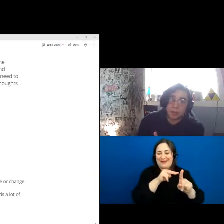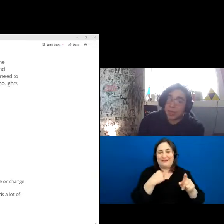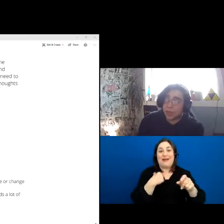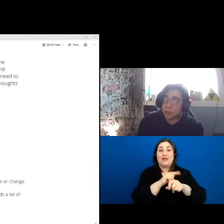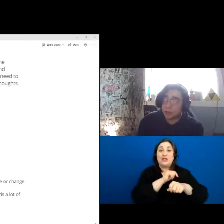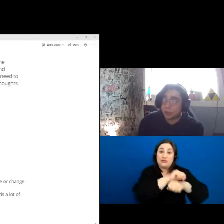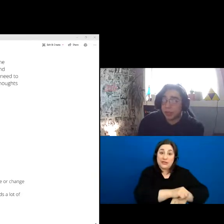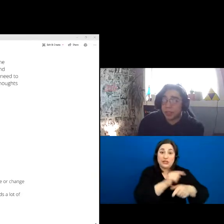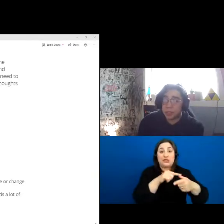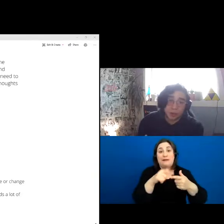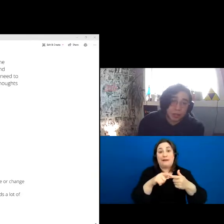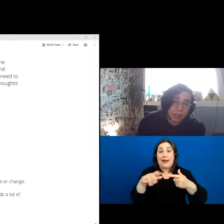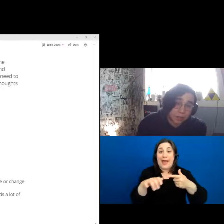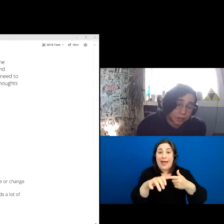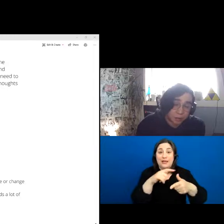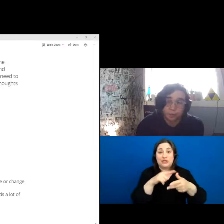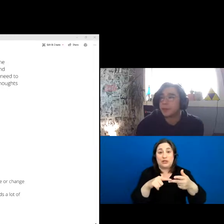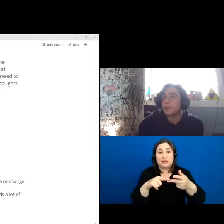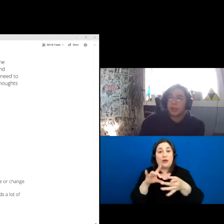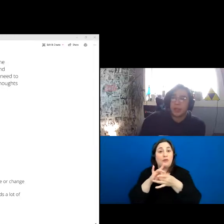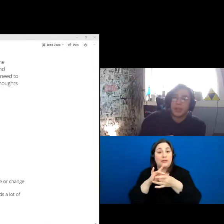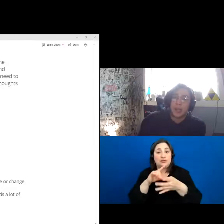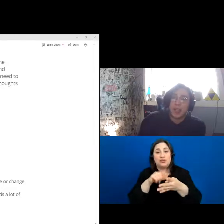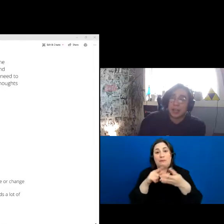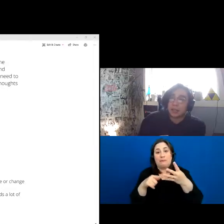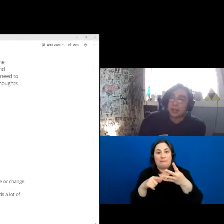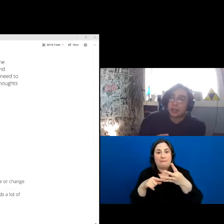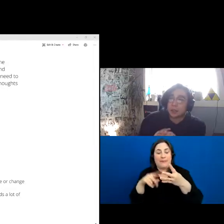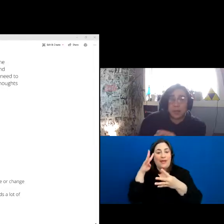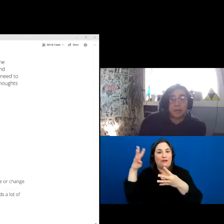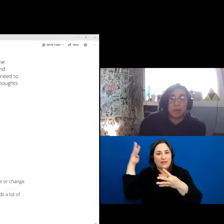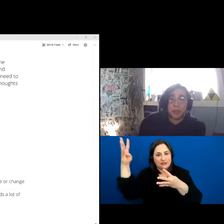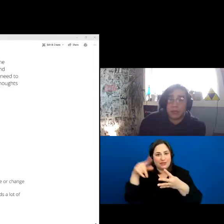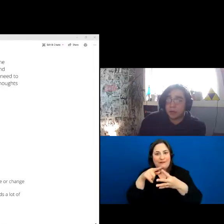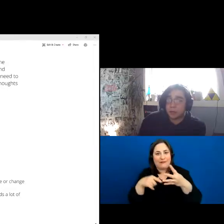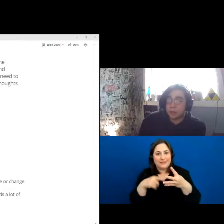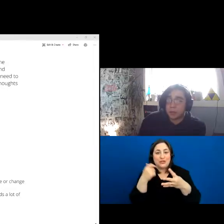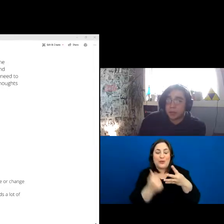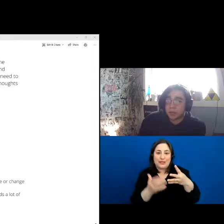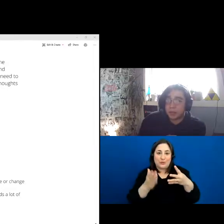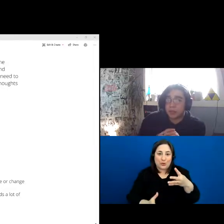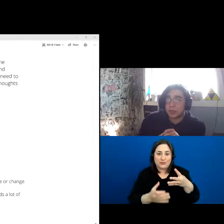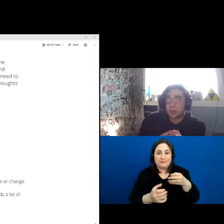the action room, relationship and innovation. And you put everyone into those rooms to work